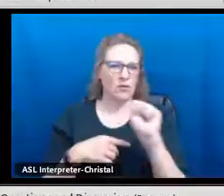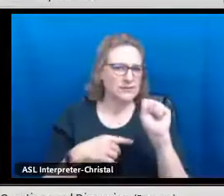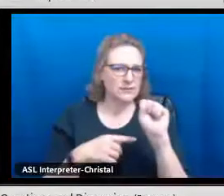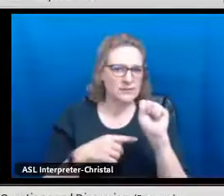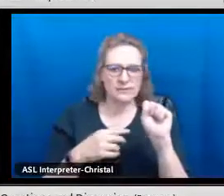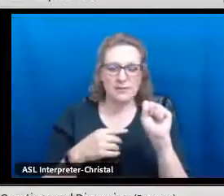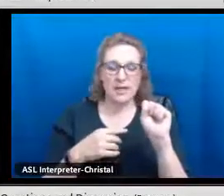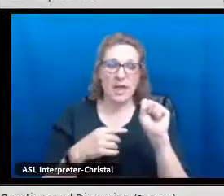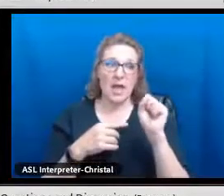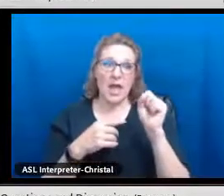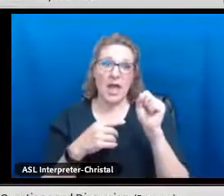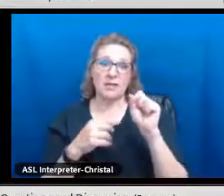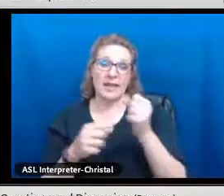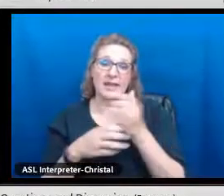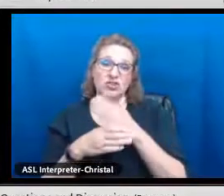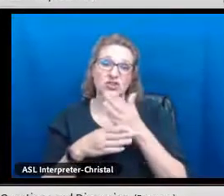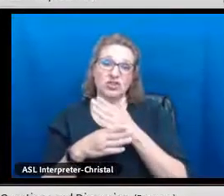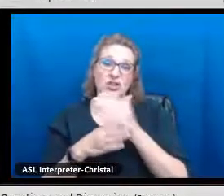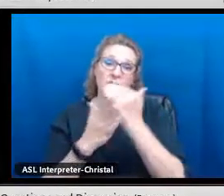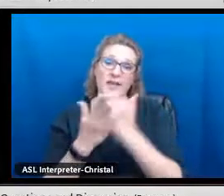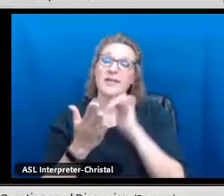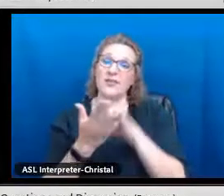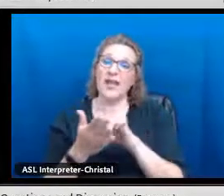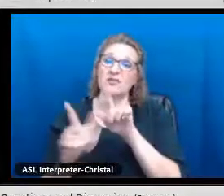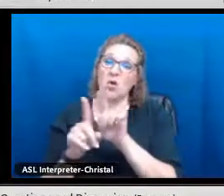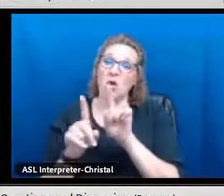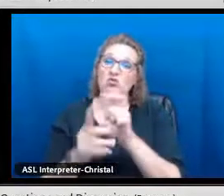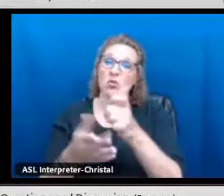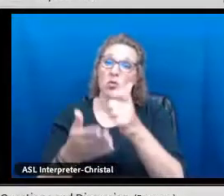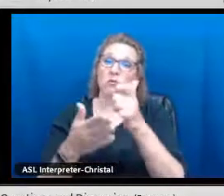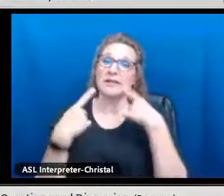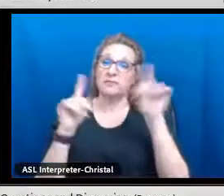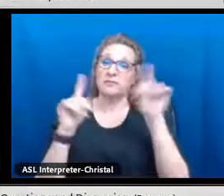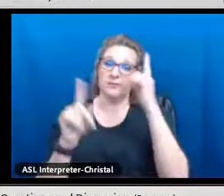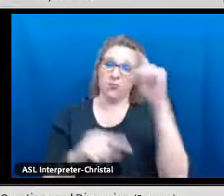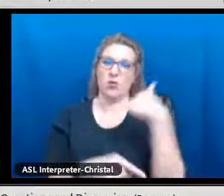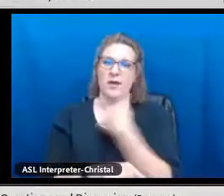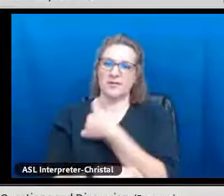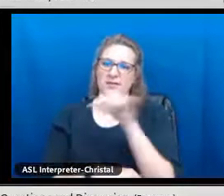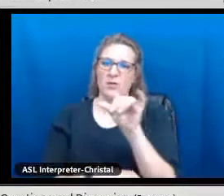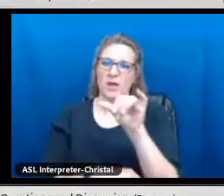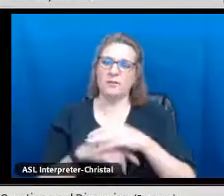community members that speak Spanish or let's say Keres.